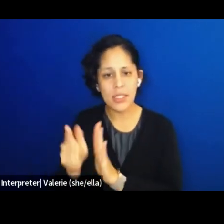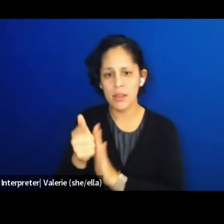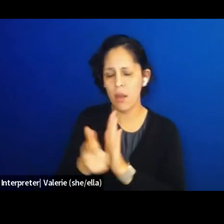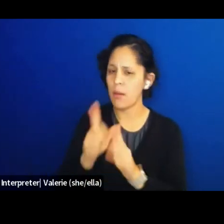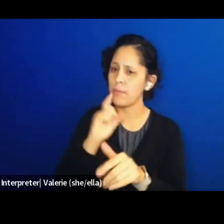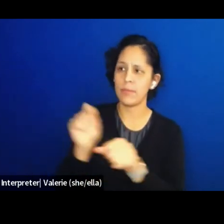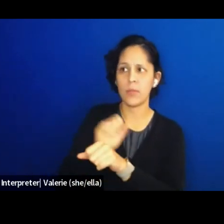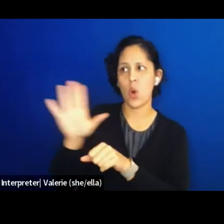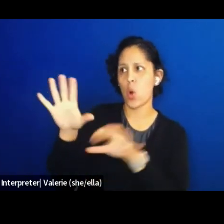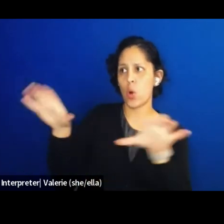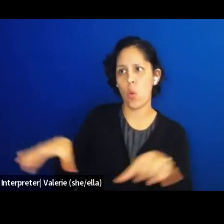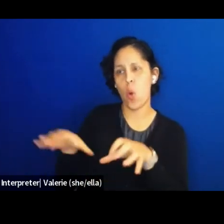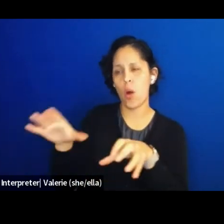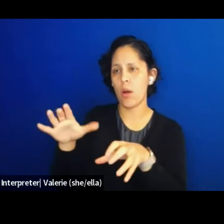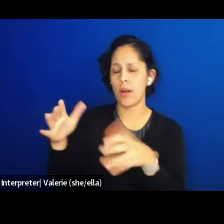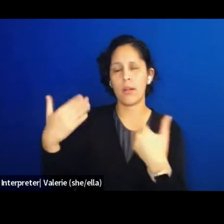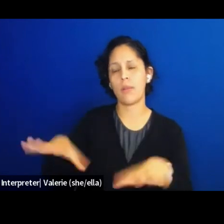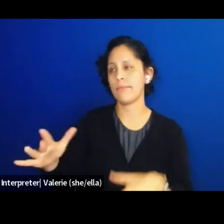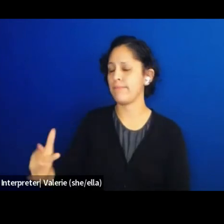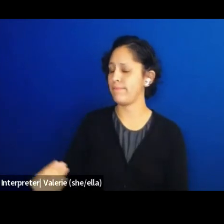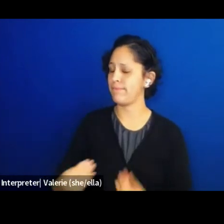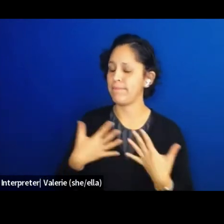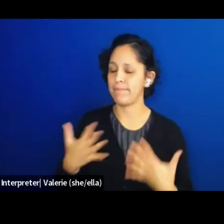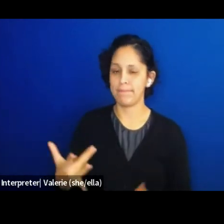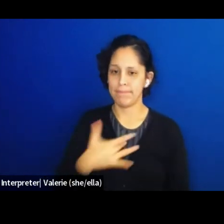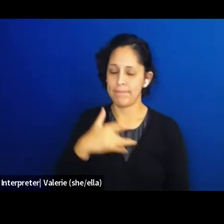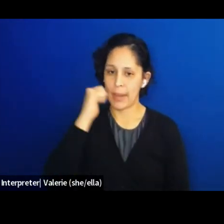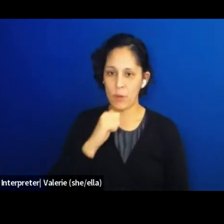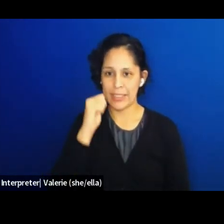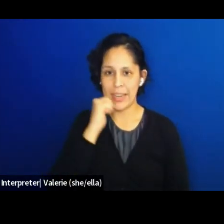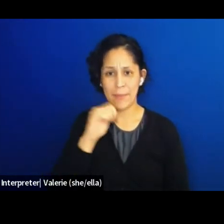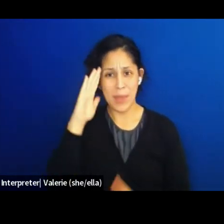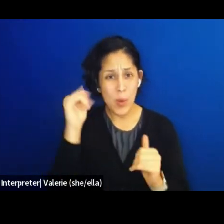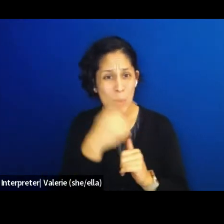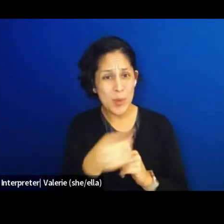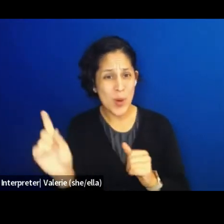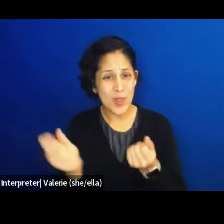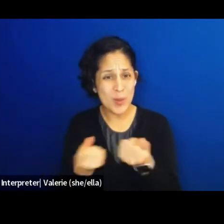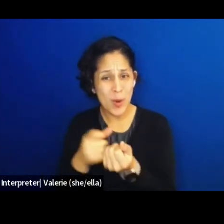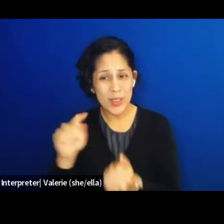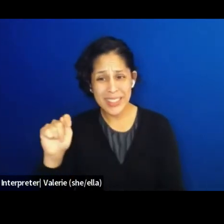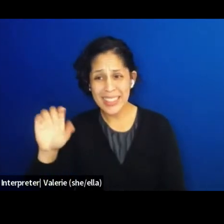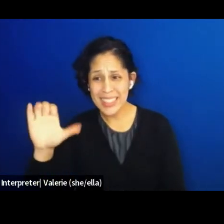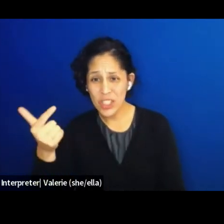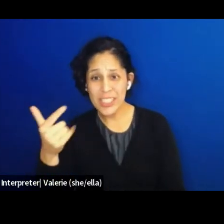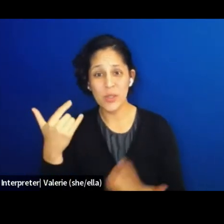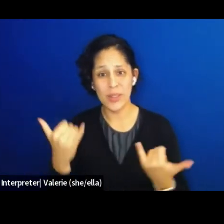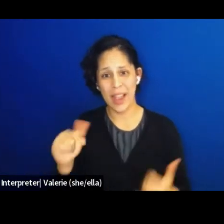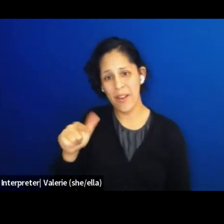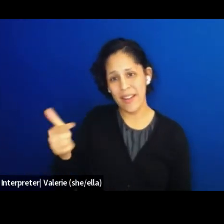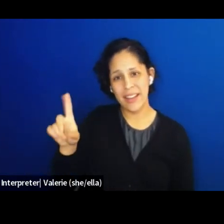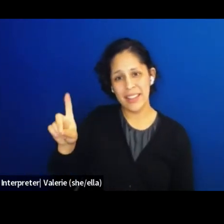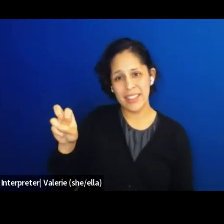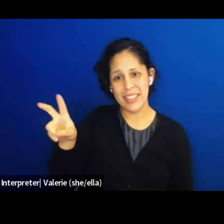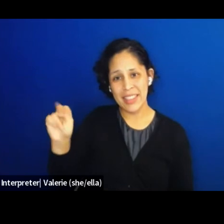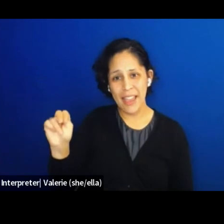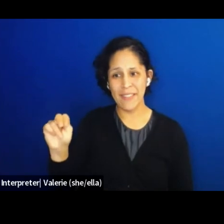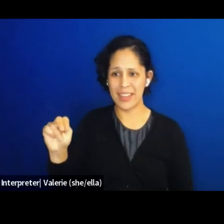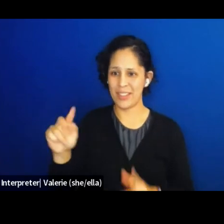I hope you'll support TCG. And now I'll turn it over to Devon and Big to kick off this Portes family reunion.